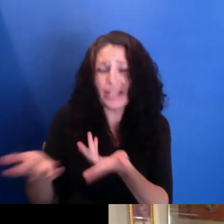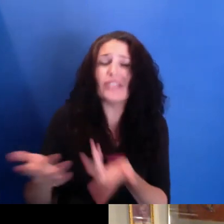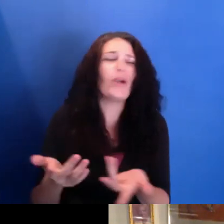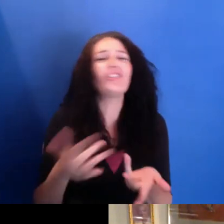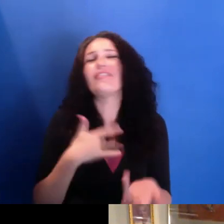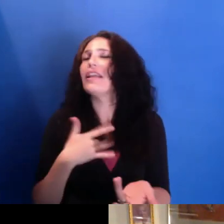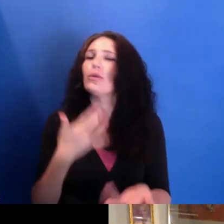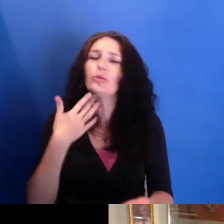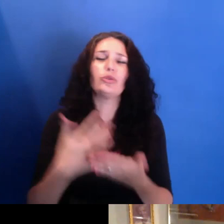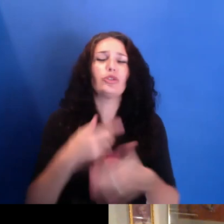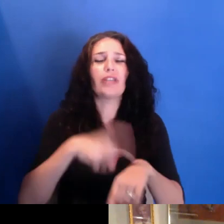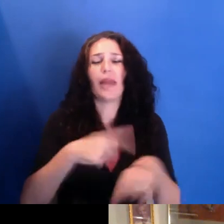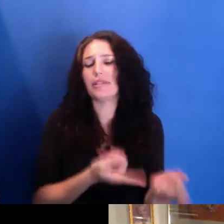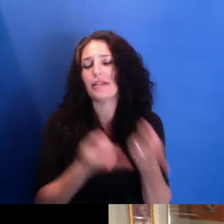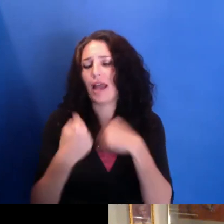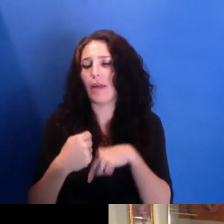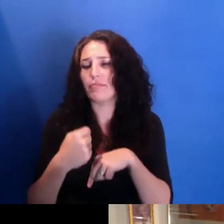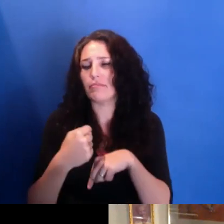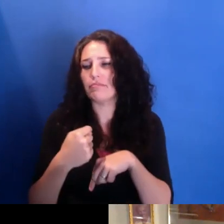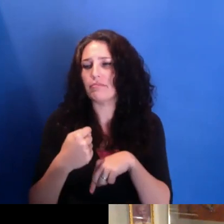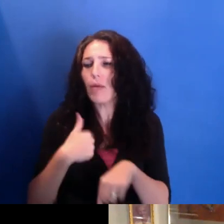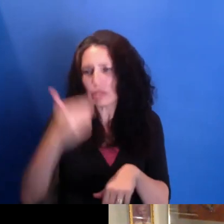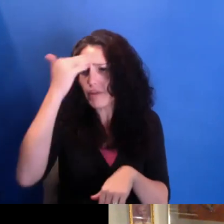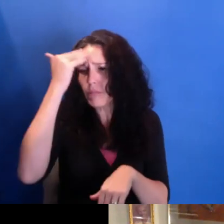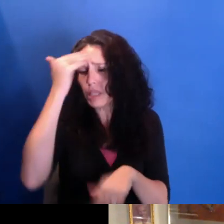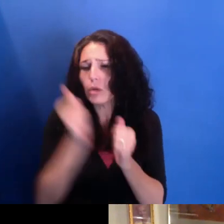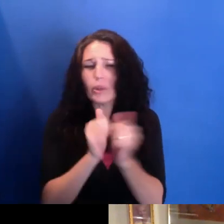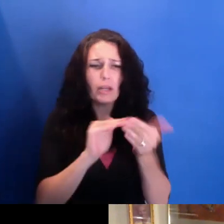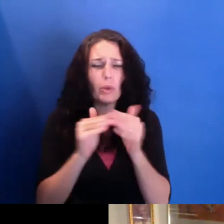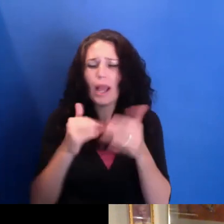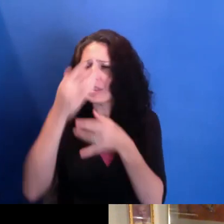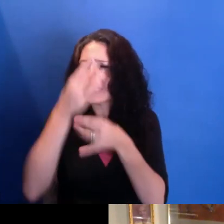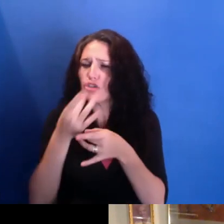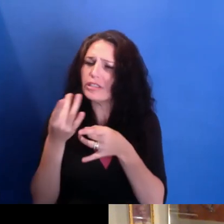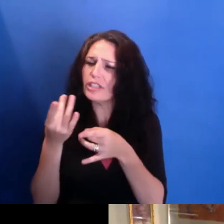who was of the community, familiar with the community, and interested in--